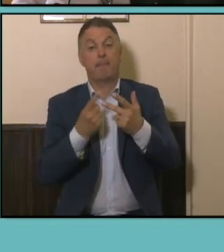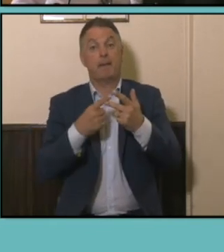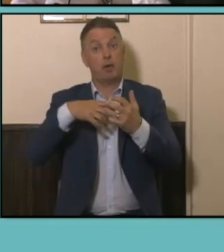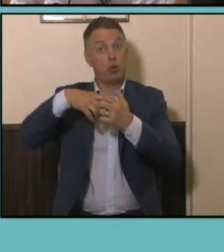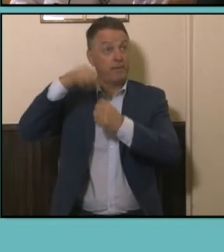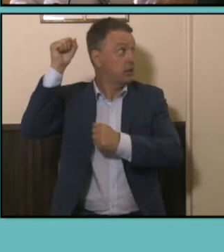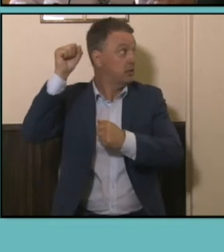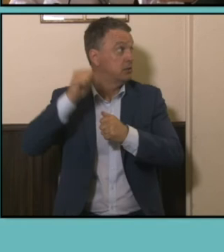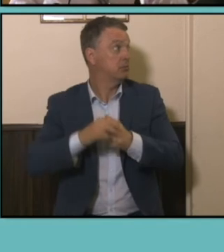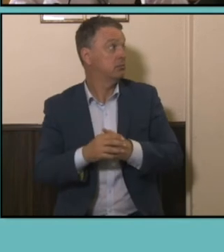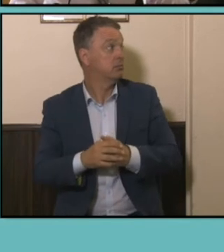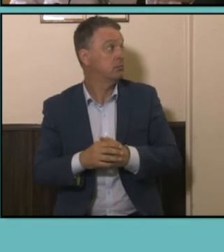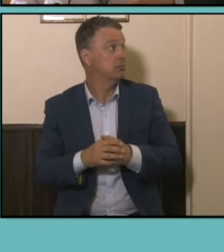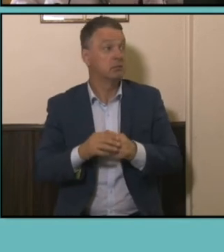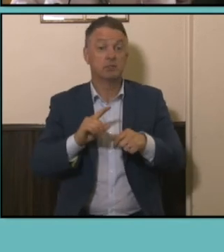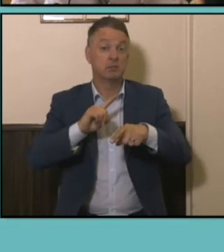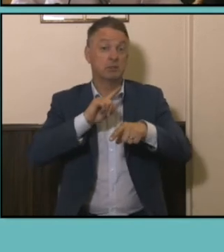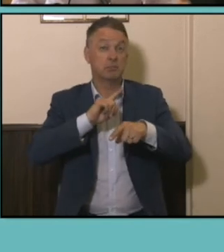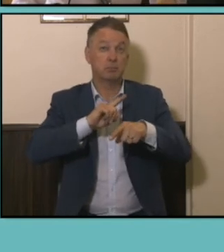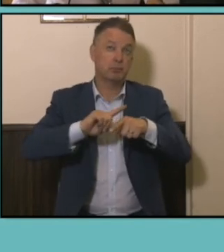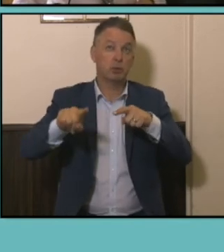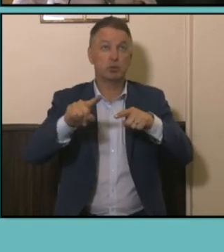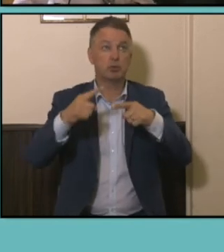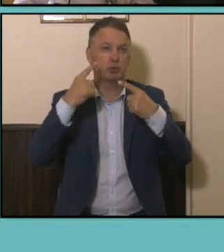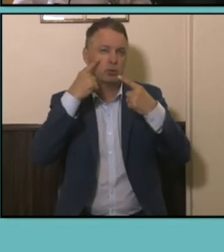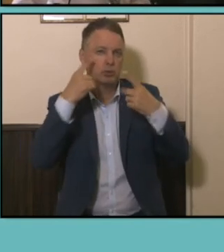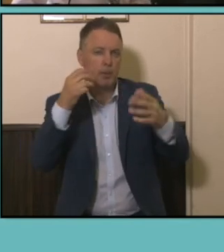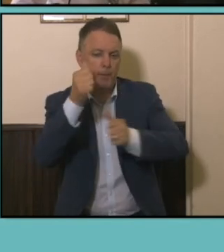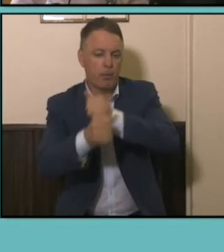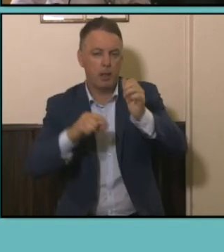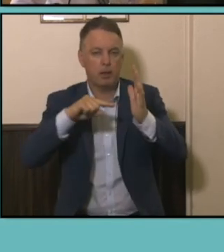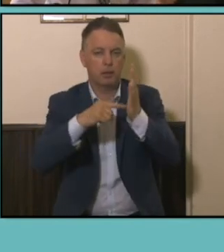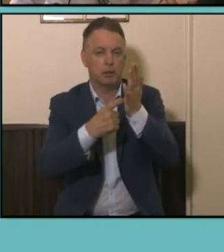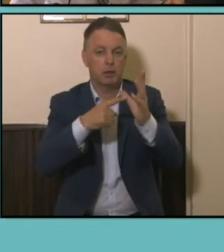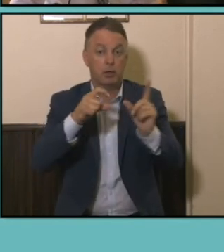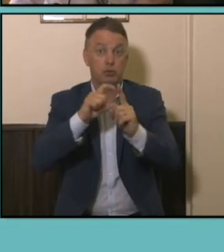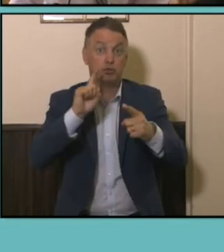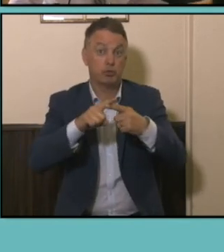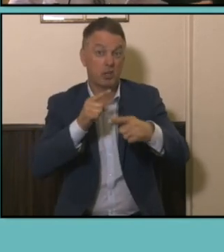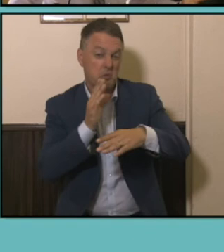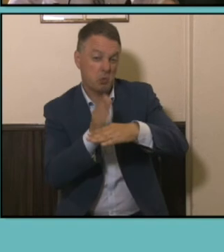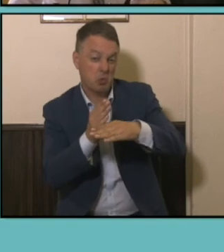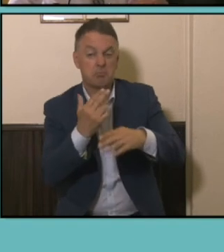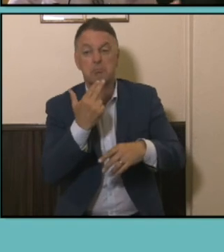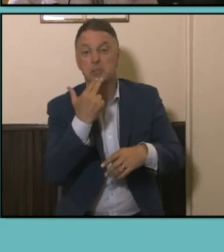getting some of the most common trade jobs so electricians, carpenters and